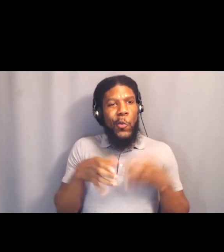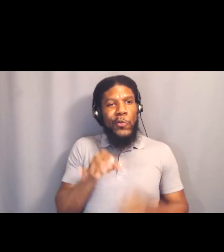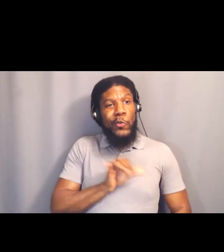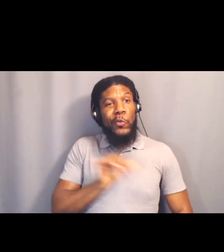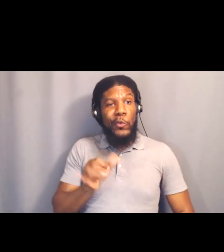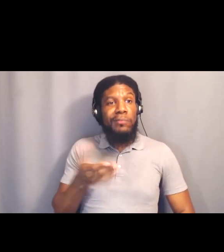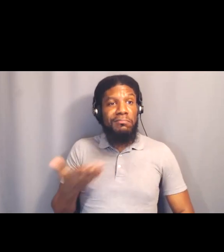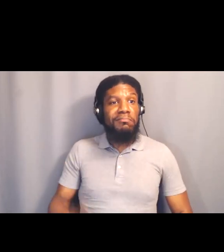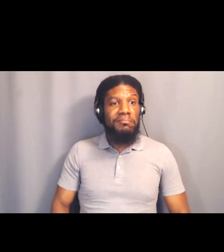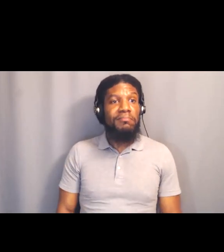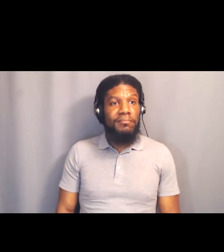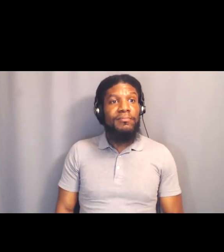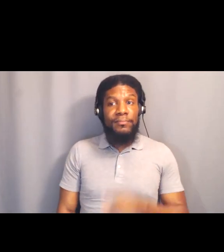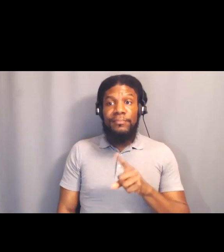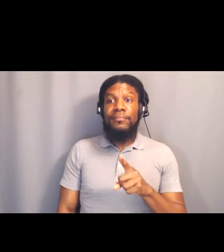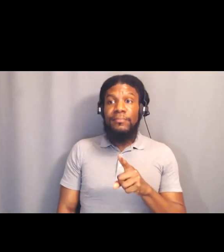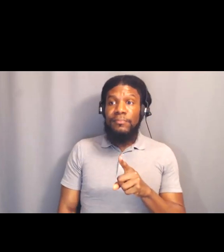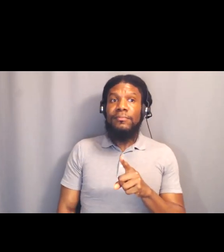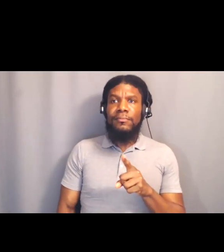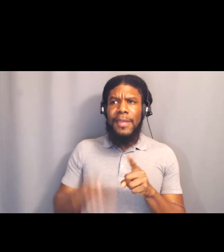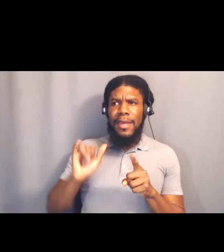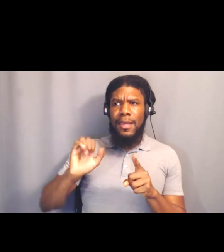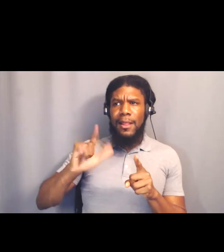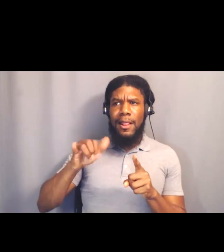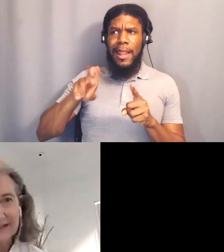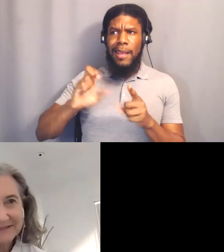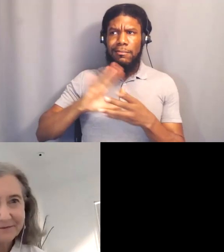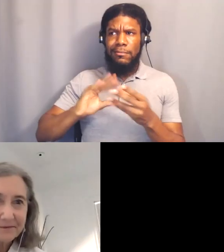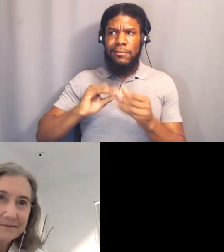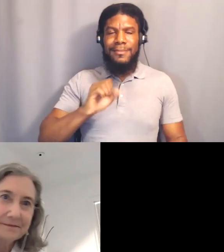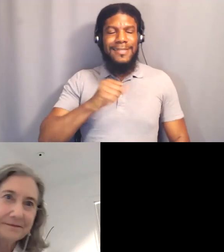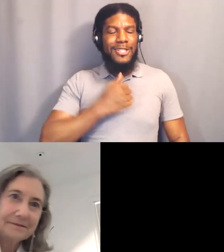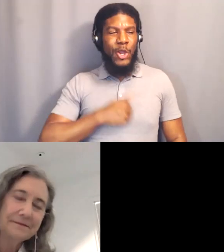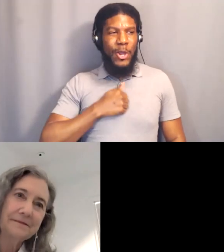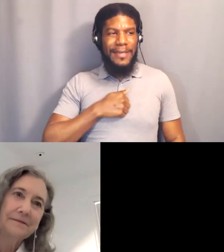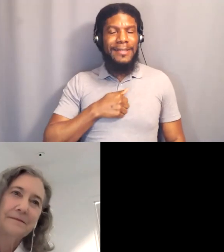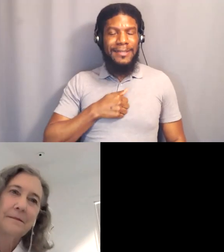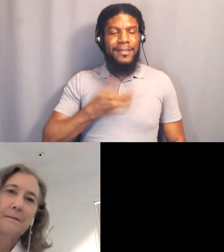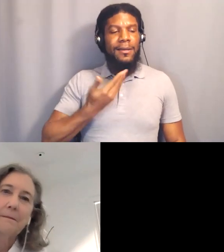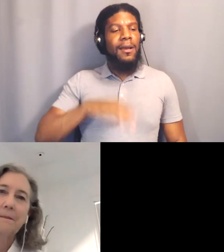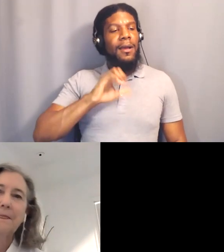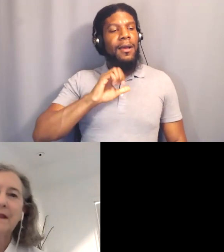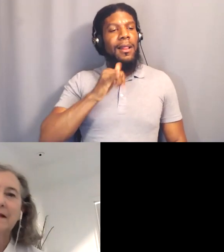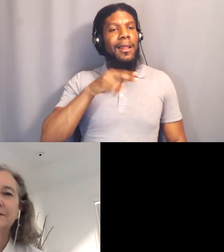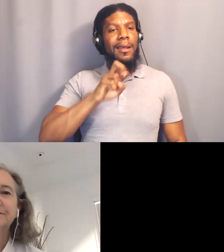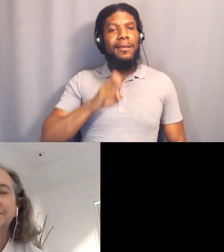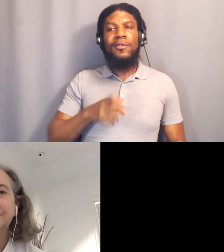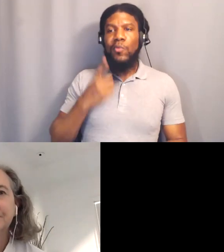And sometimes that's harder. Was that Elaine speaking? Sorry, yeah. Yeah. Sometimes that's actually harder